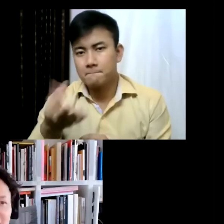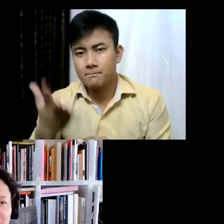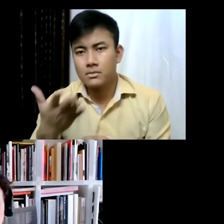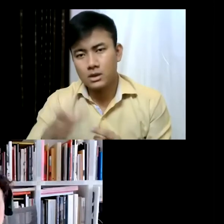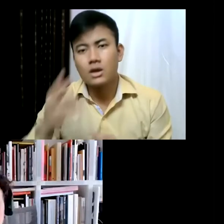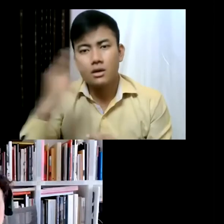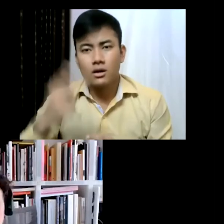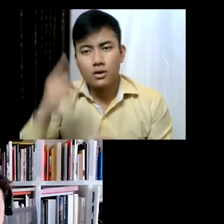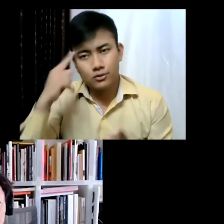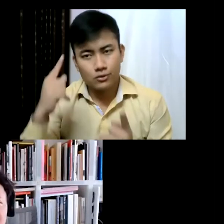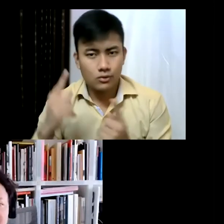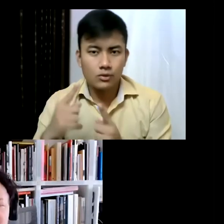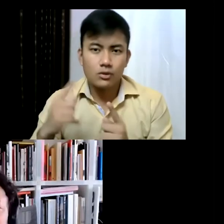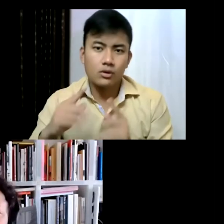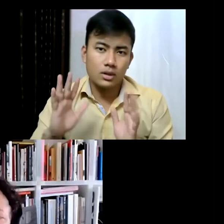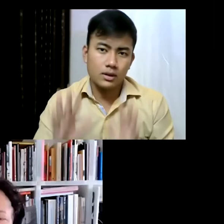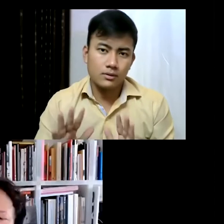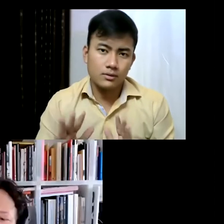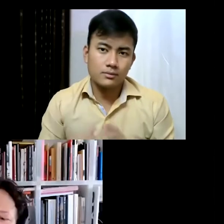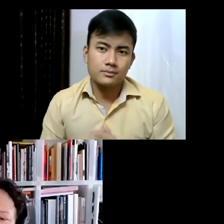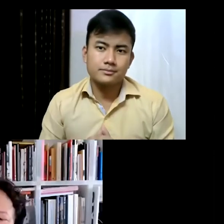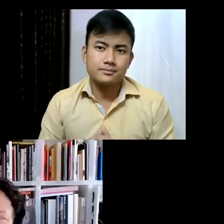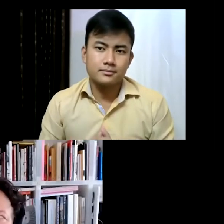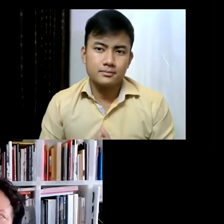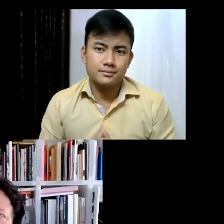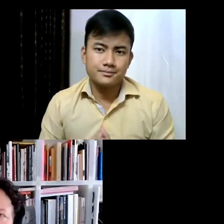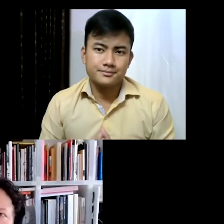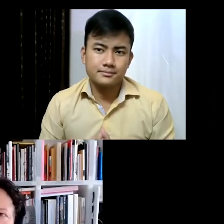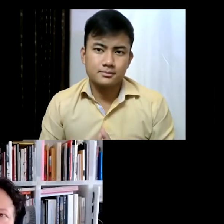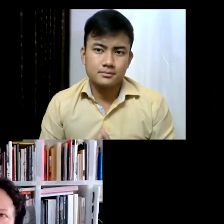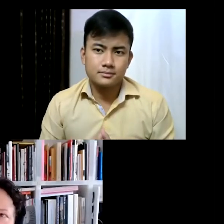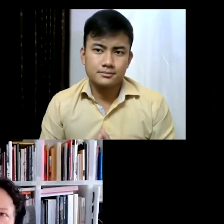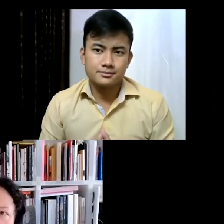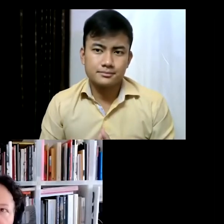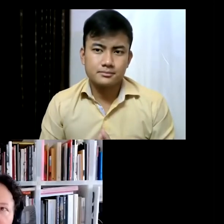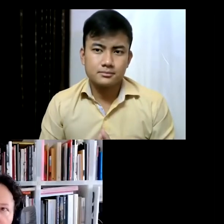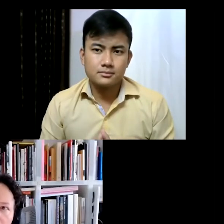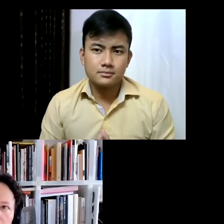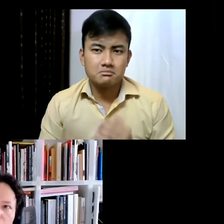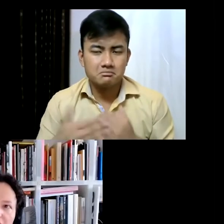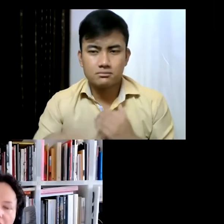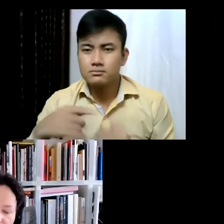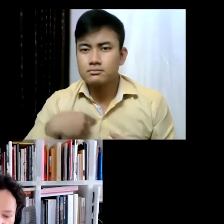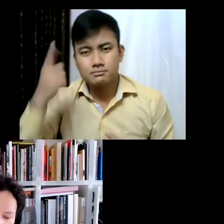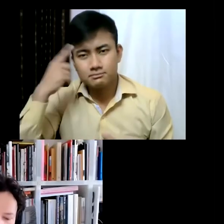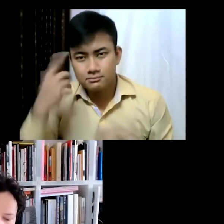vibrancy and effervescence um, and so what we did... I was invited to do a large-scale